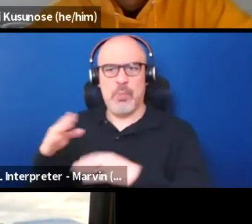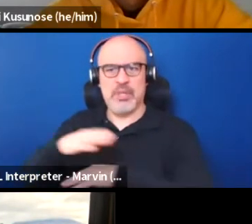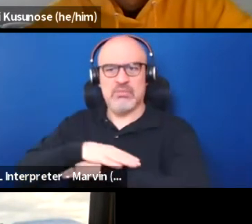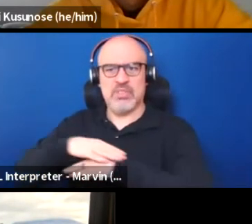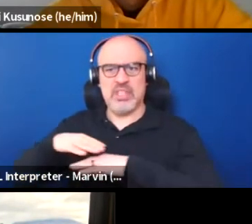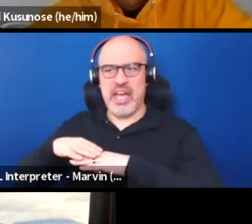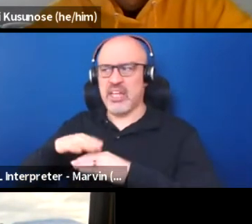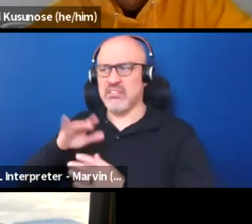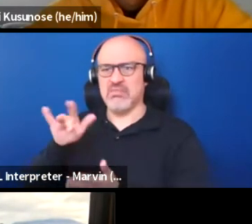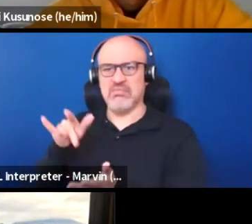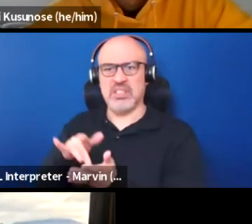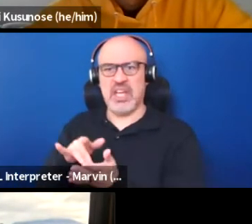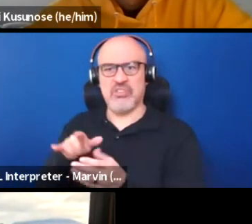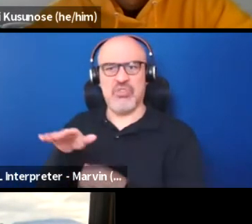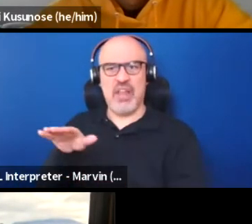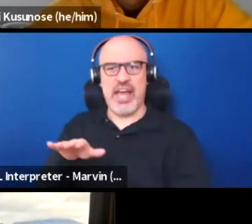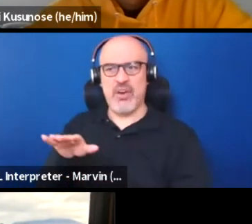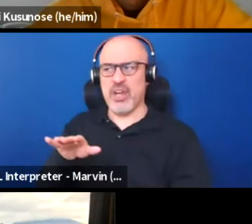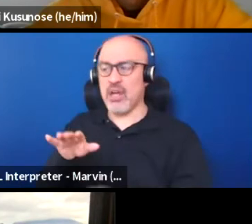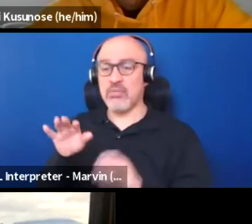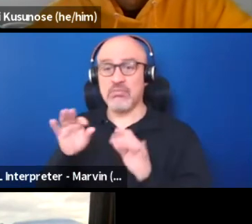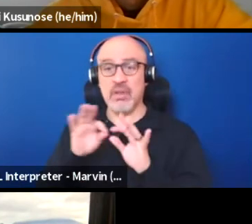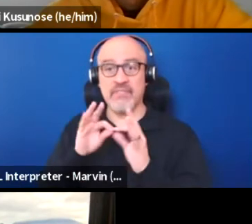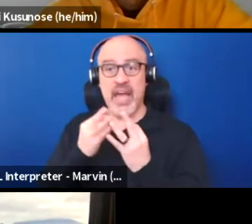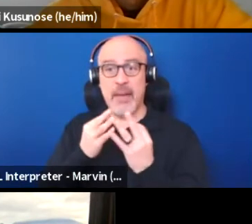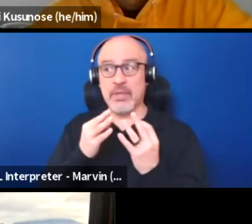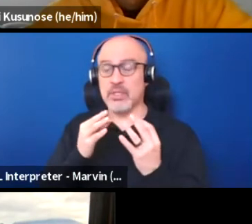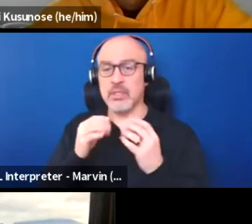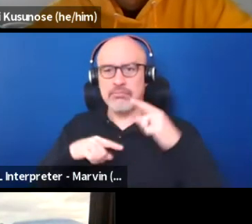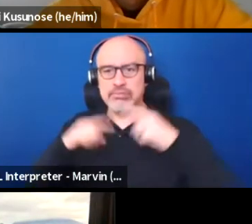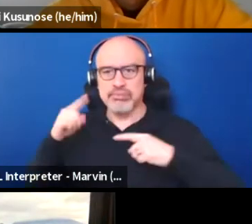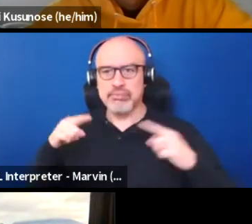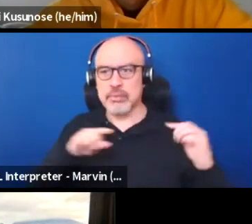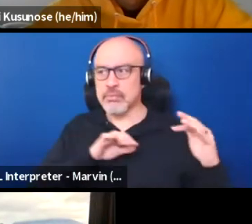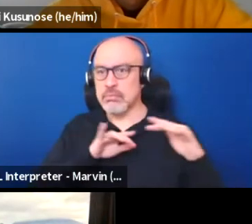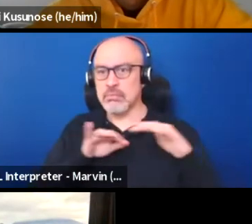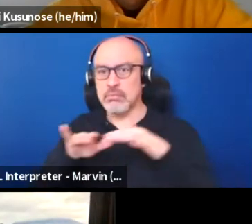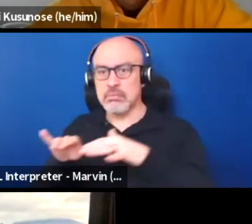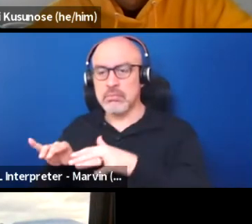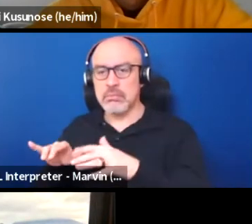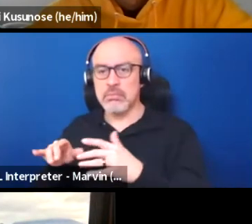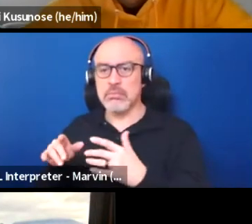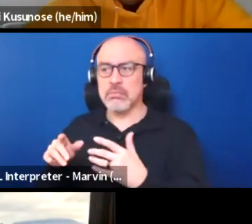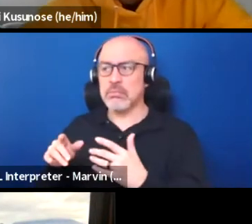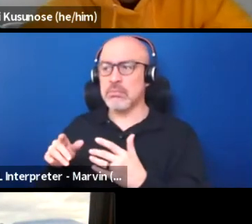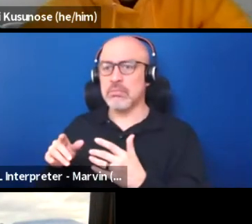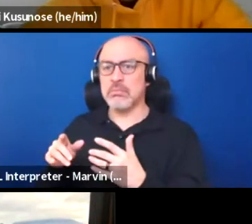And everyone with their families of all ages came and people would tell me people would be reciting poetry,